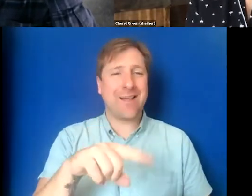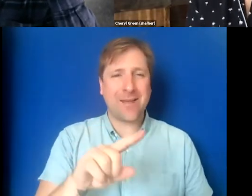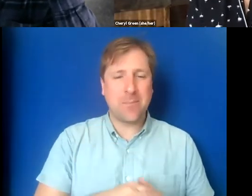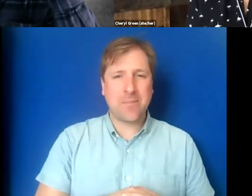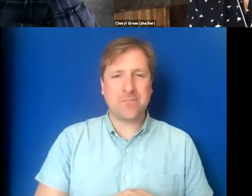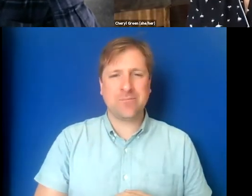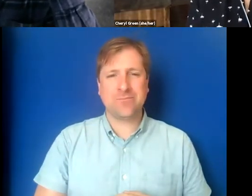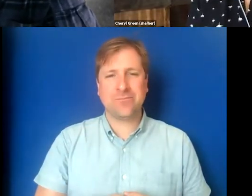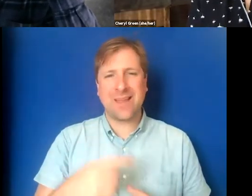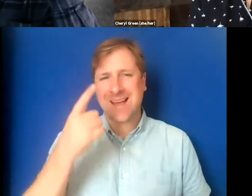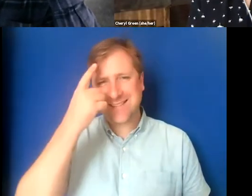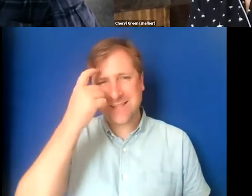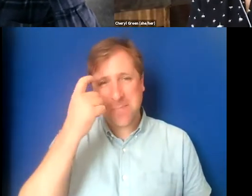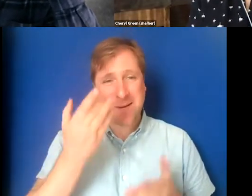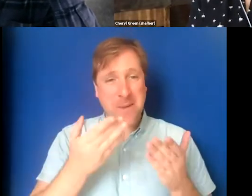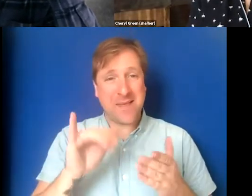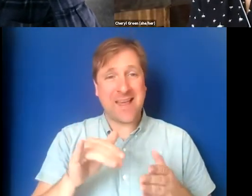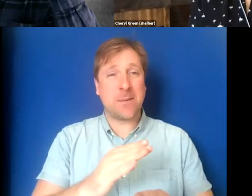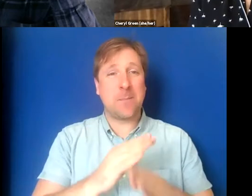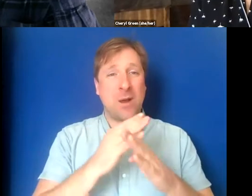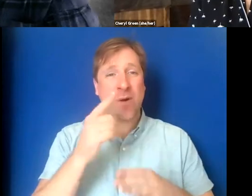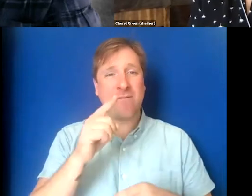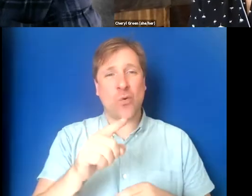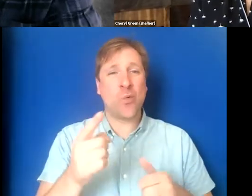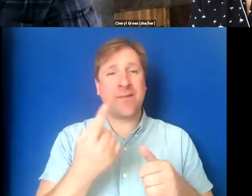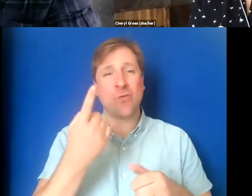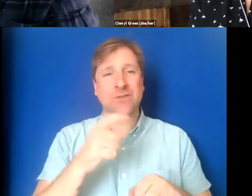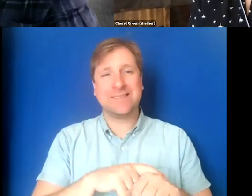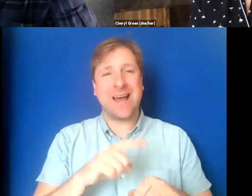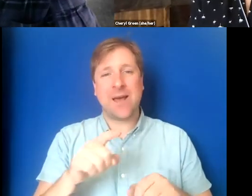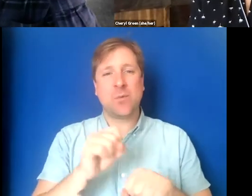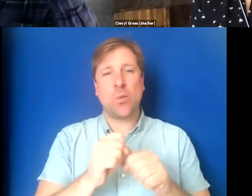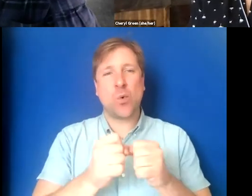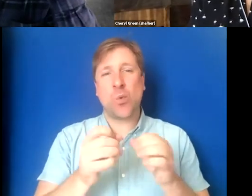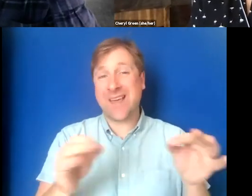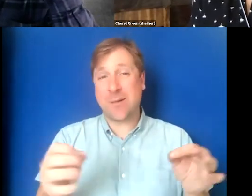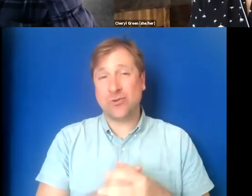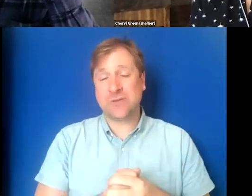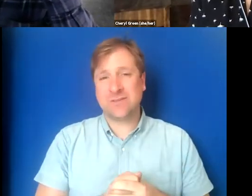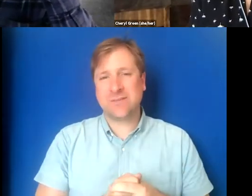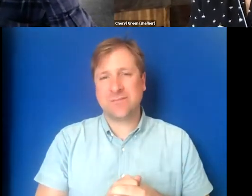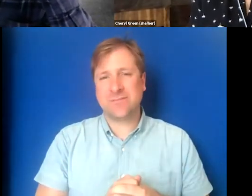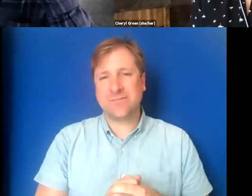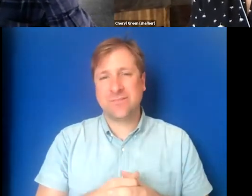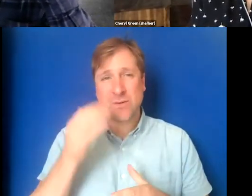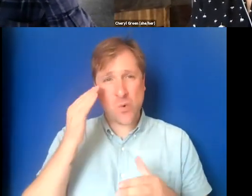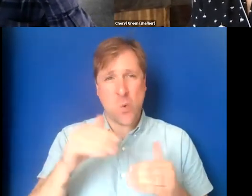I suspect it might be a barrier for you the first time you've worked with captions to know how to put them up.